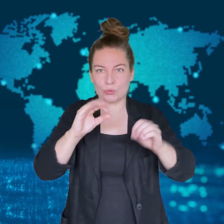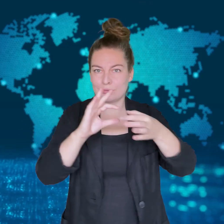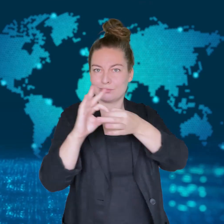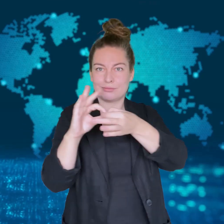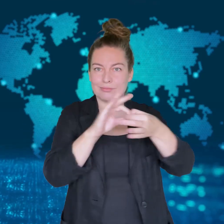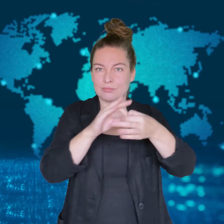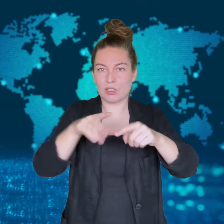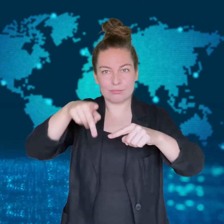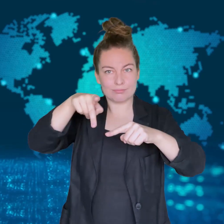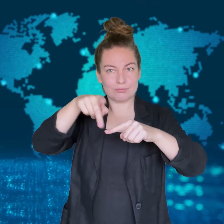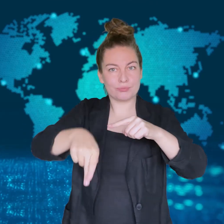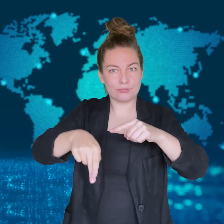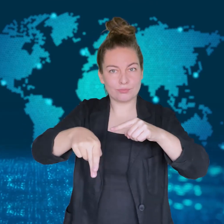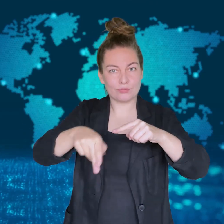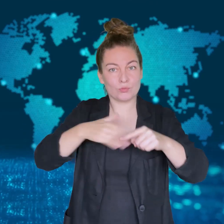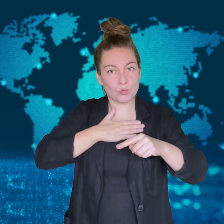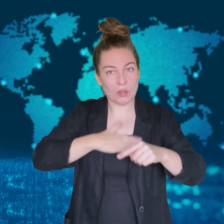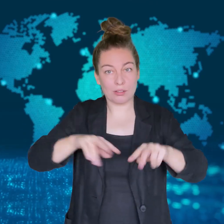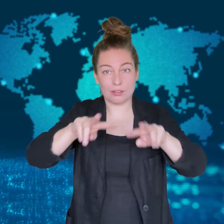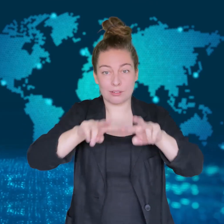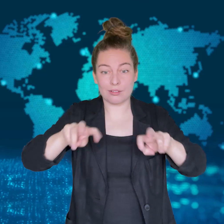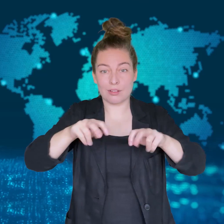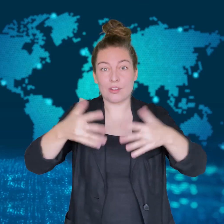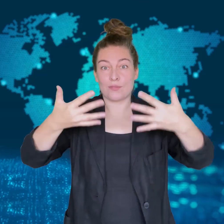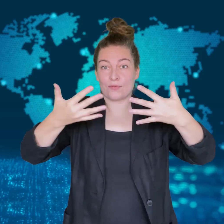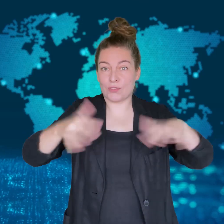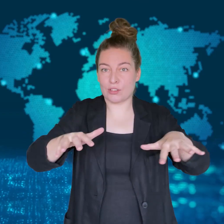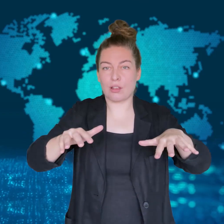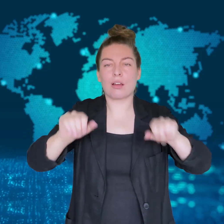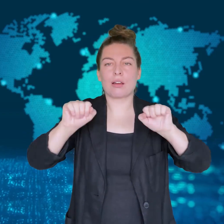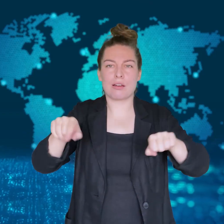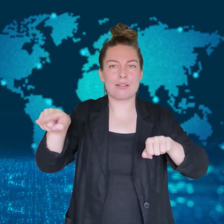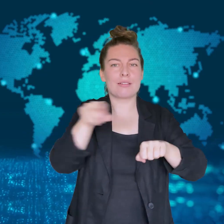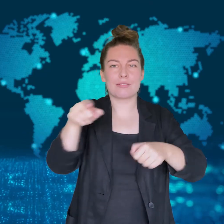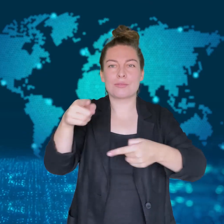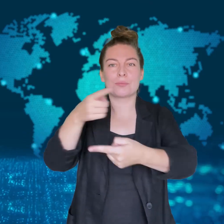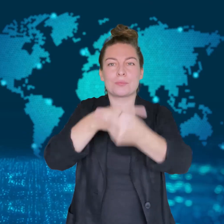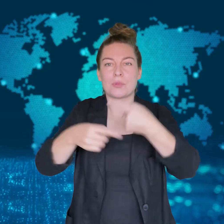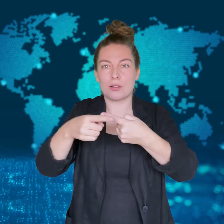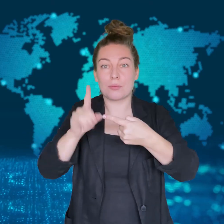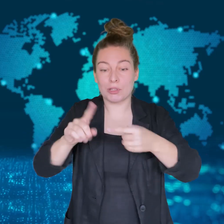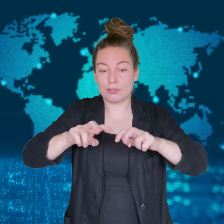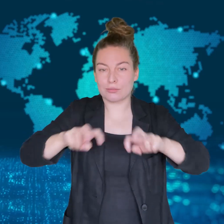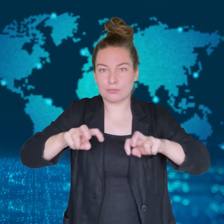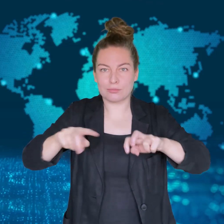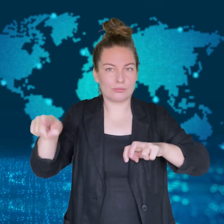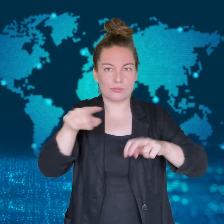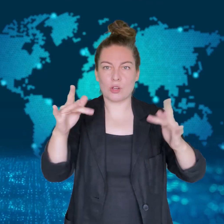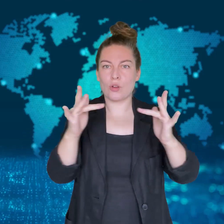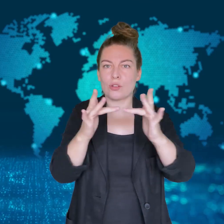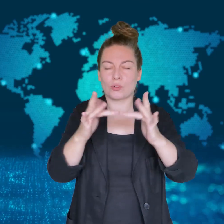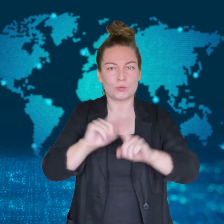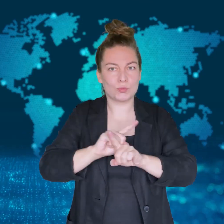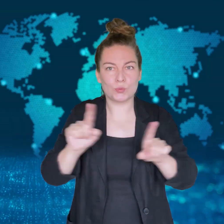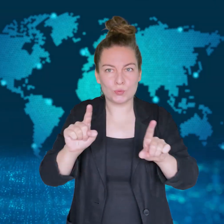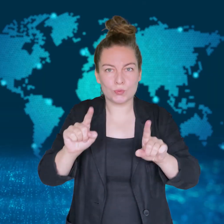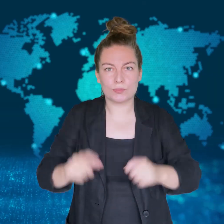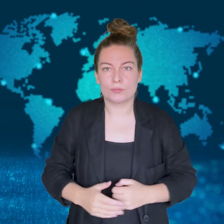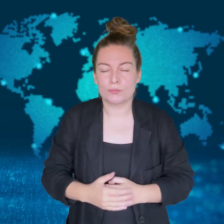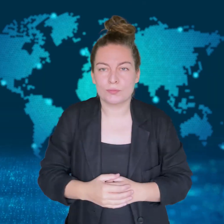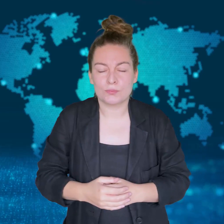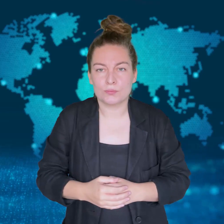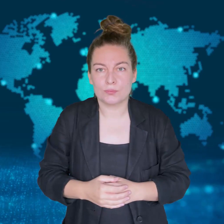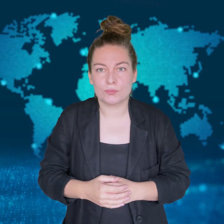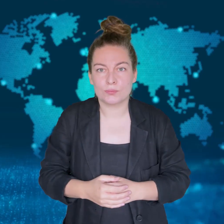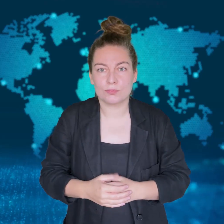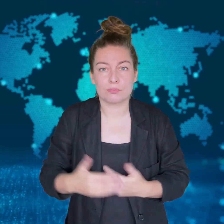an investigation of its global activities would take place.